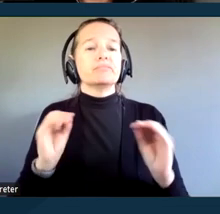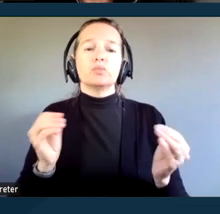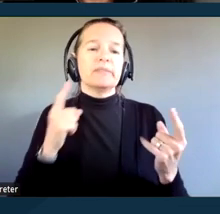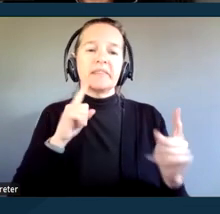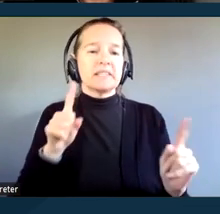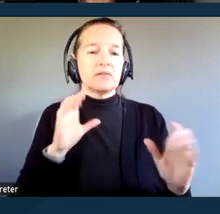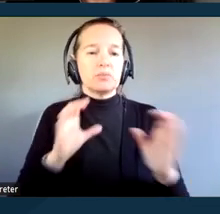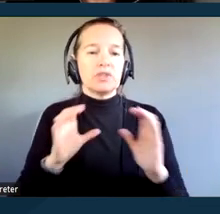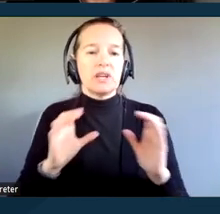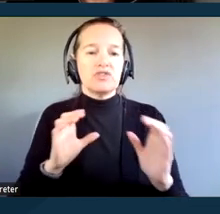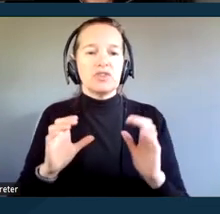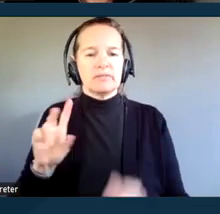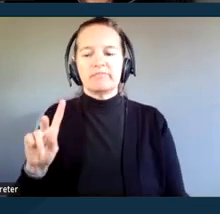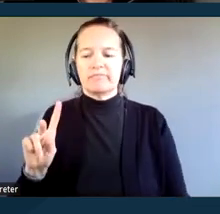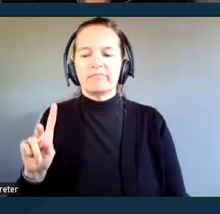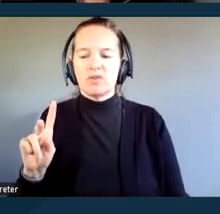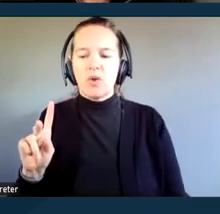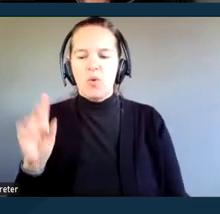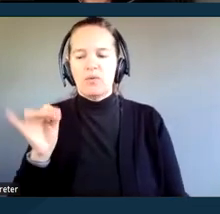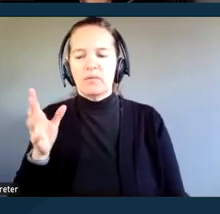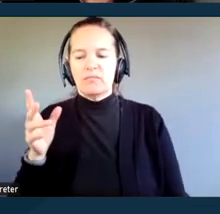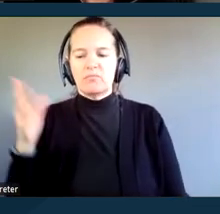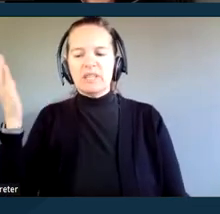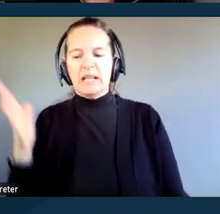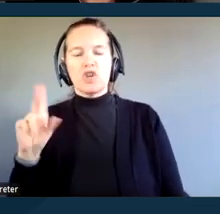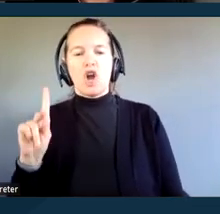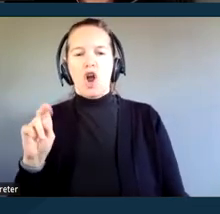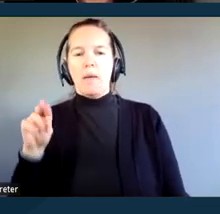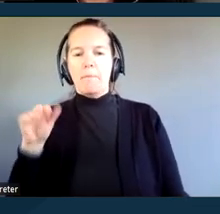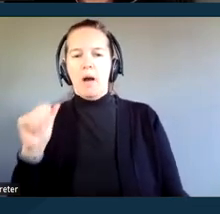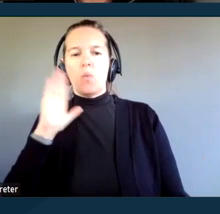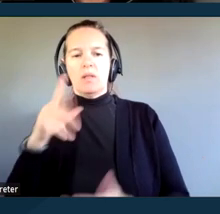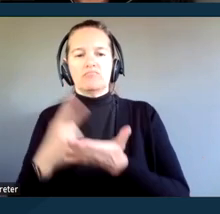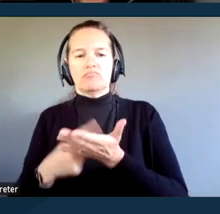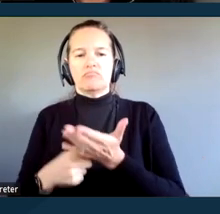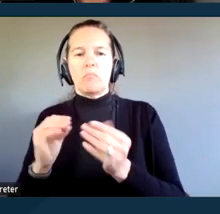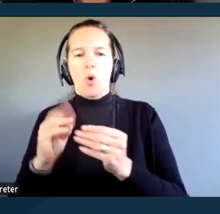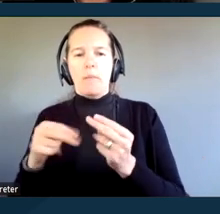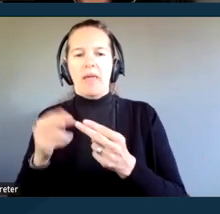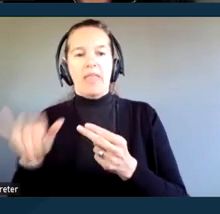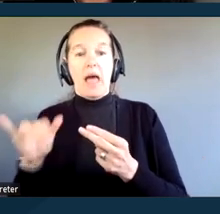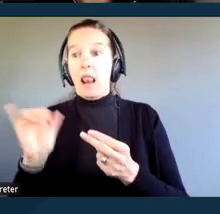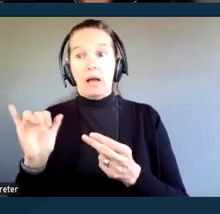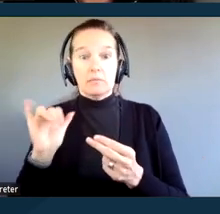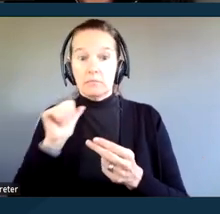and Karma is going to talk in more detail about that, but that includes the failure to provide captioning or sign language interpreters